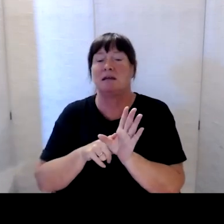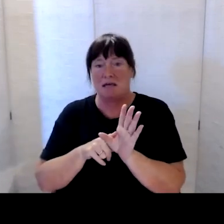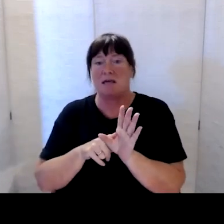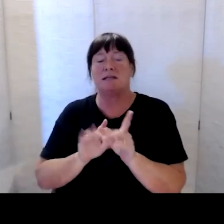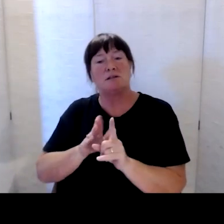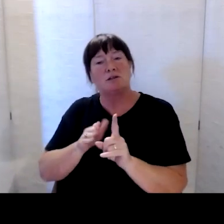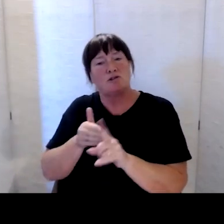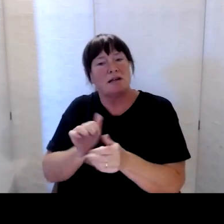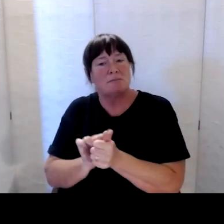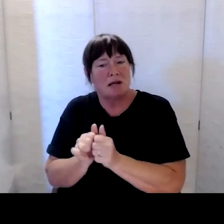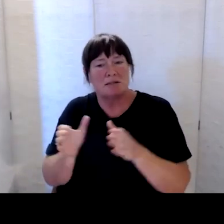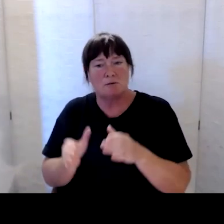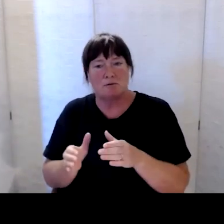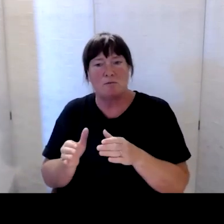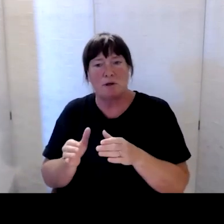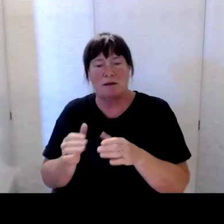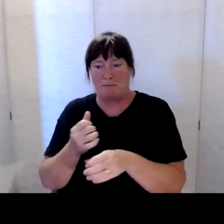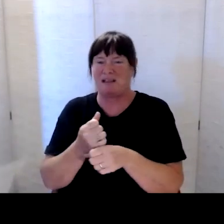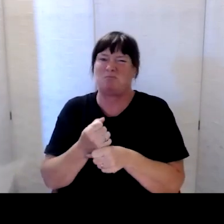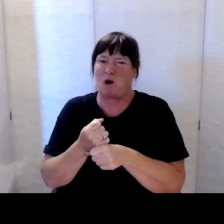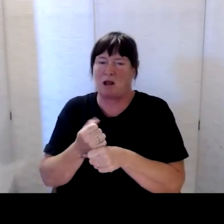And to his right is Amanda Bleckmann,